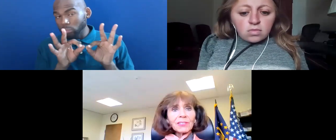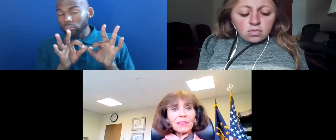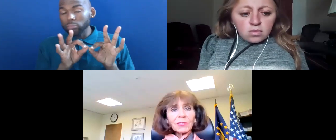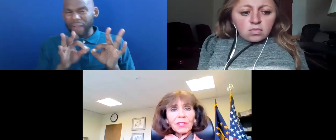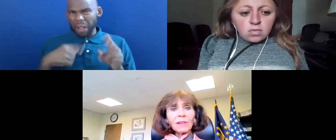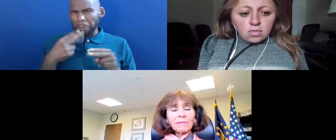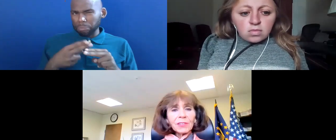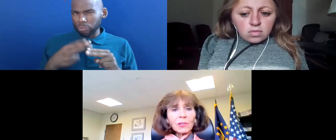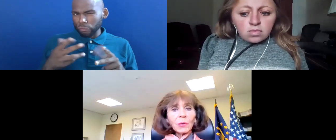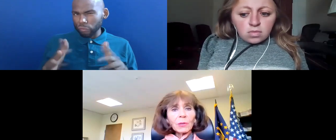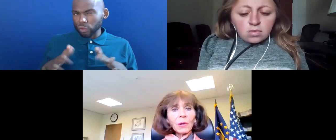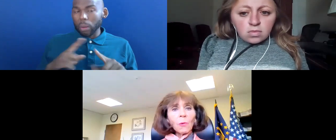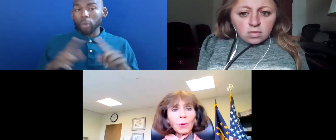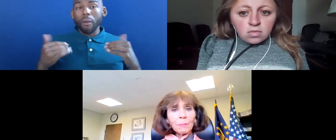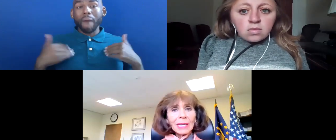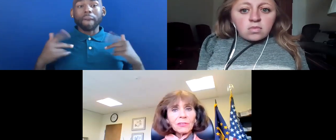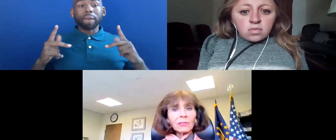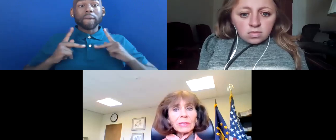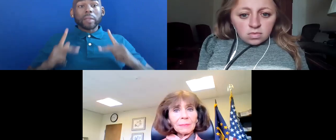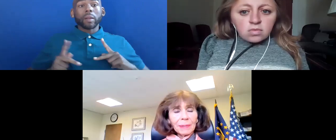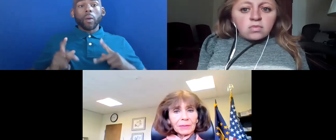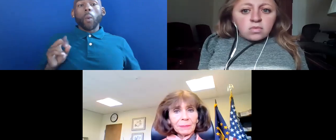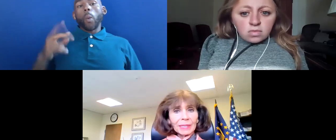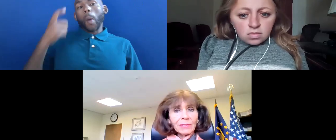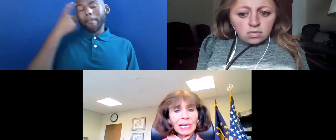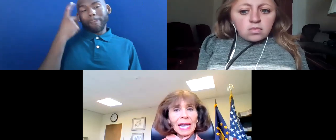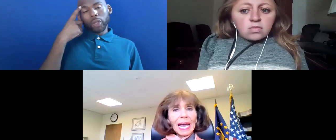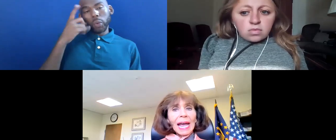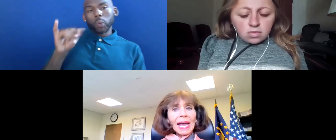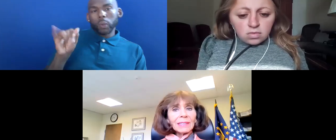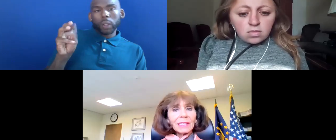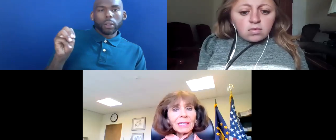IS THAT THERE IS A PHYSICAL OR MENTAL IMPAIRMENT AND IN